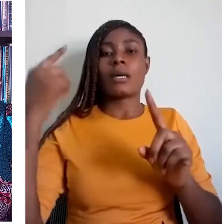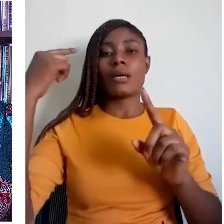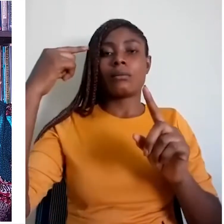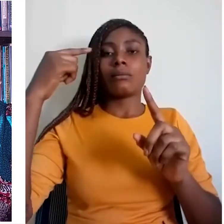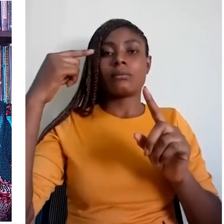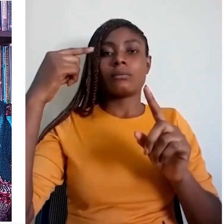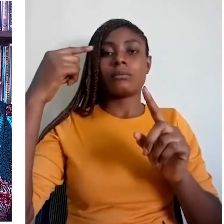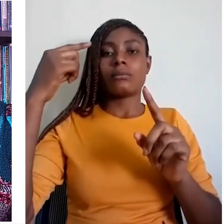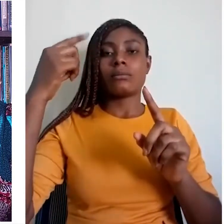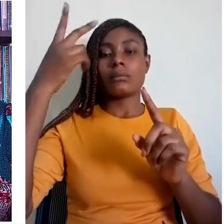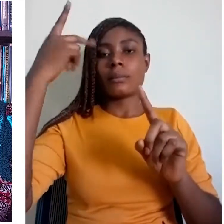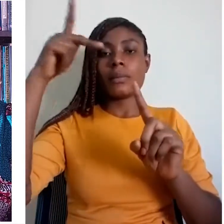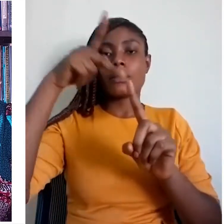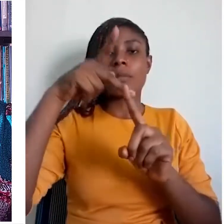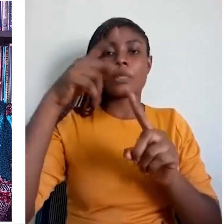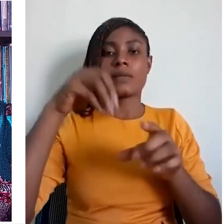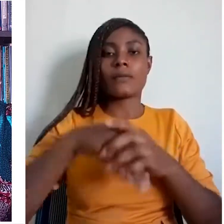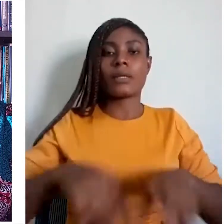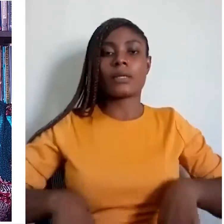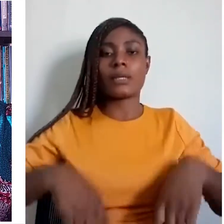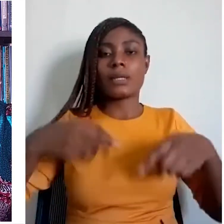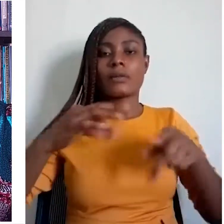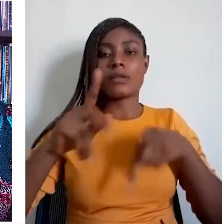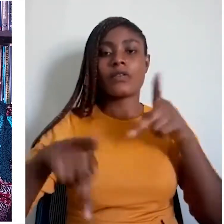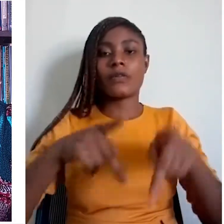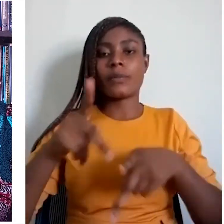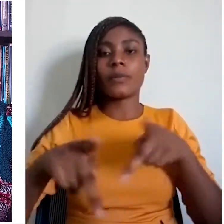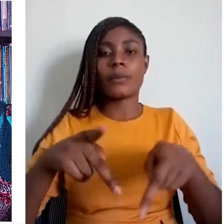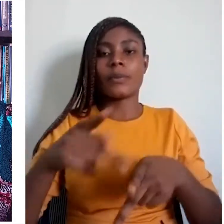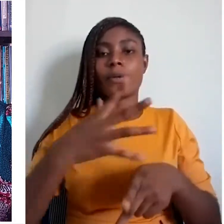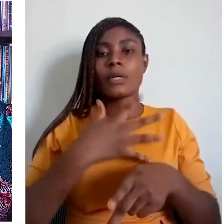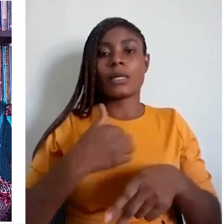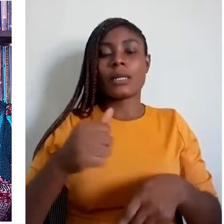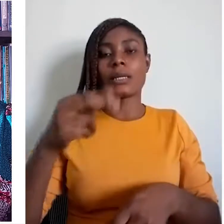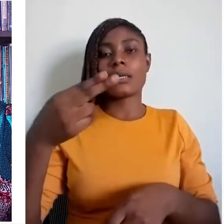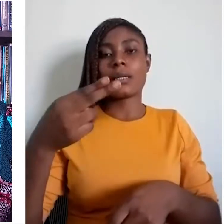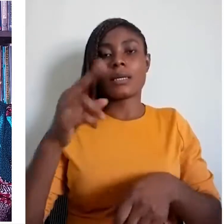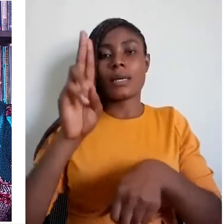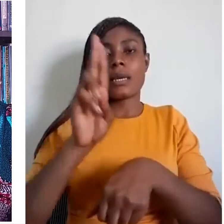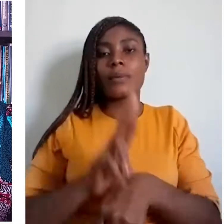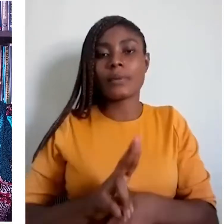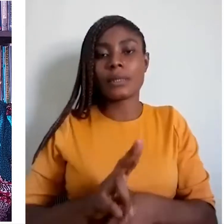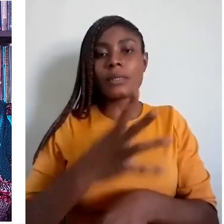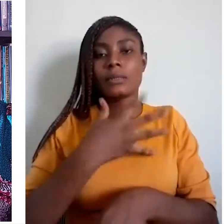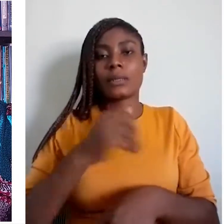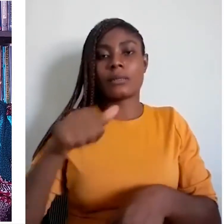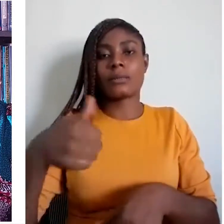of a people like biodiversity, heritage, etc.